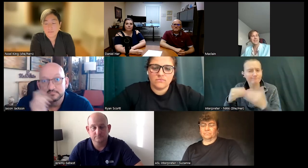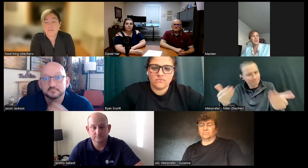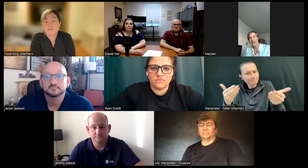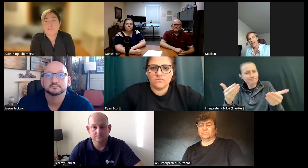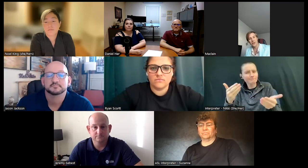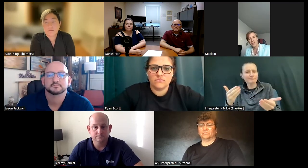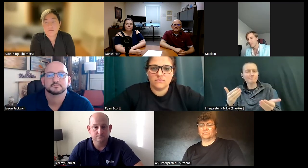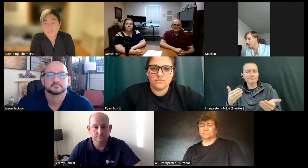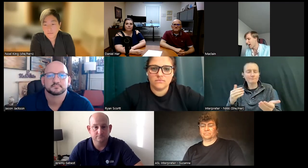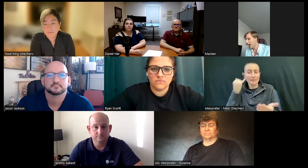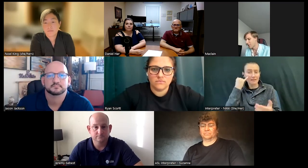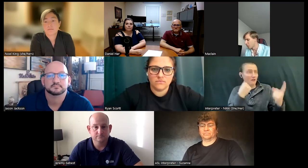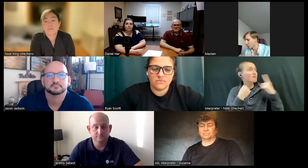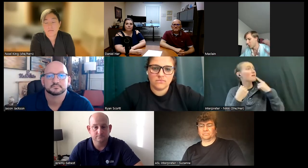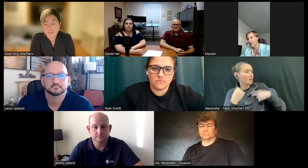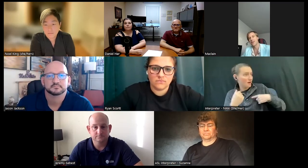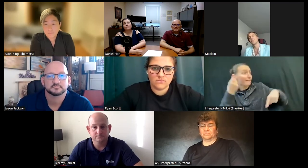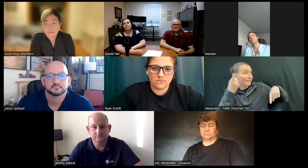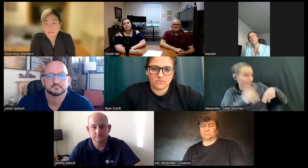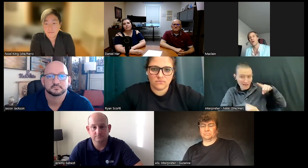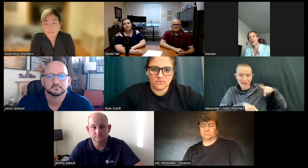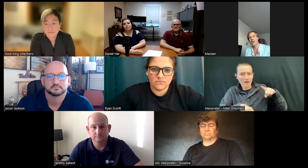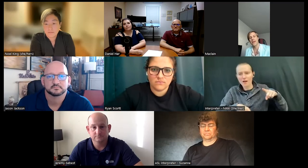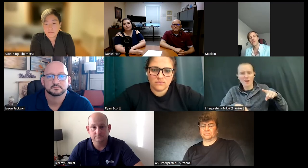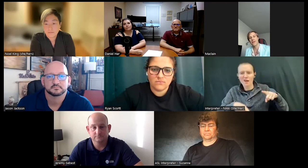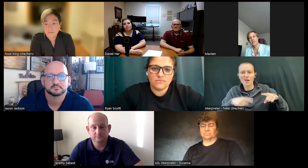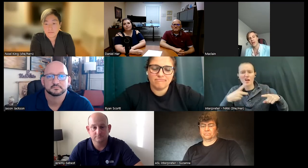tell you can't do it you have to cut those people out of your life and